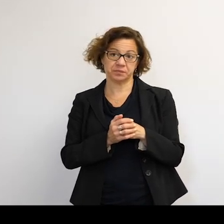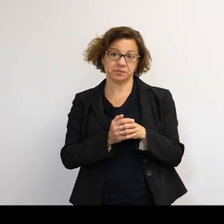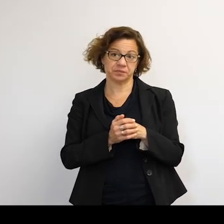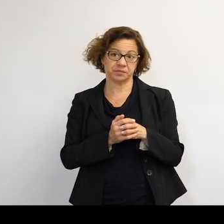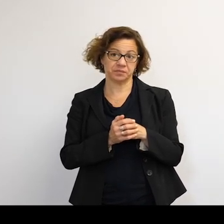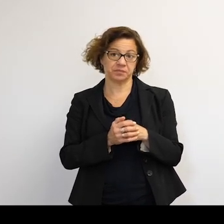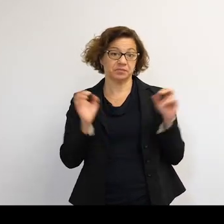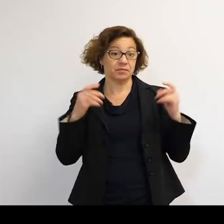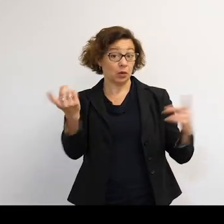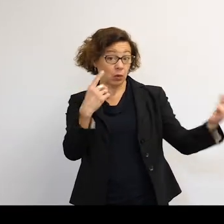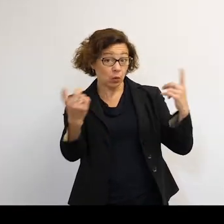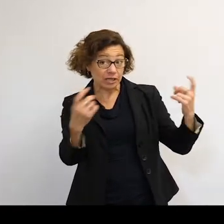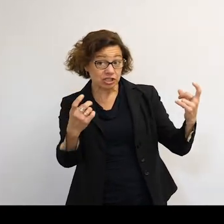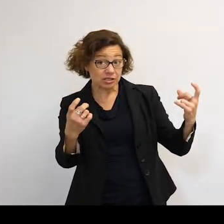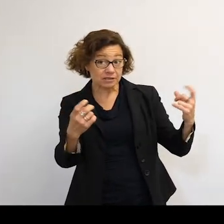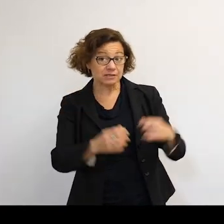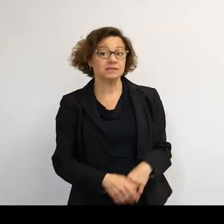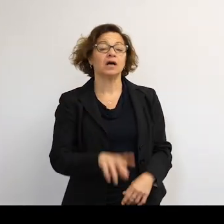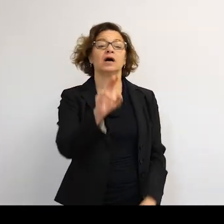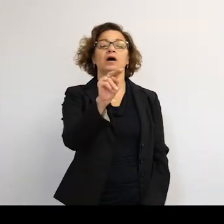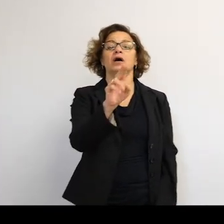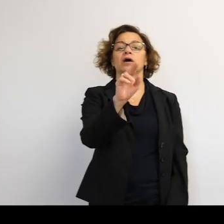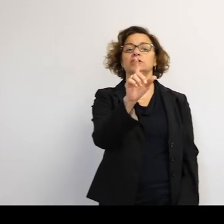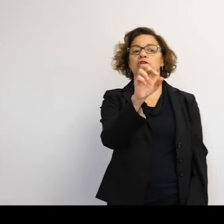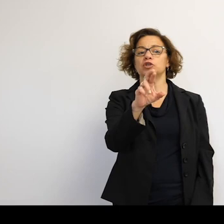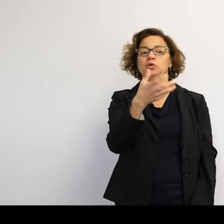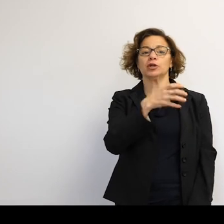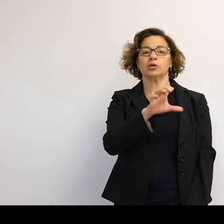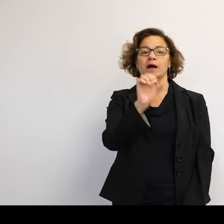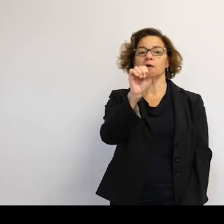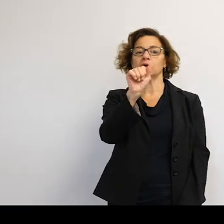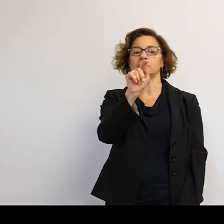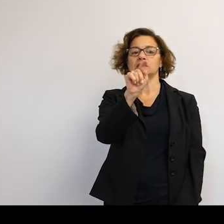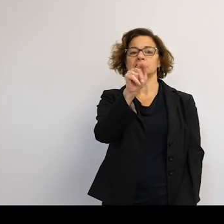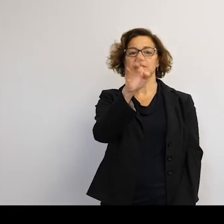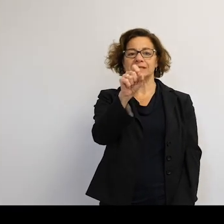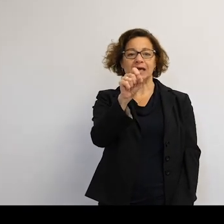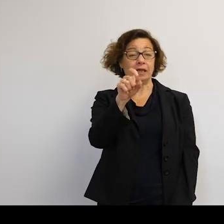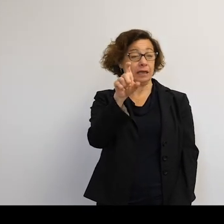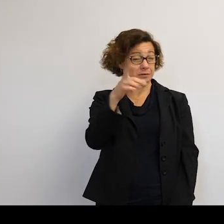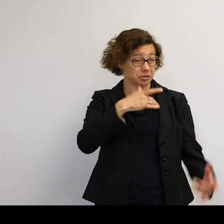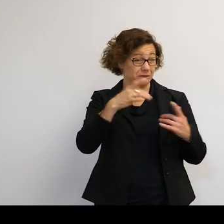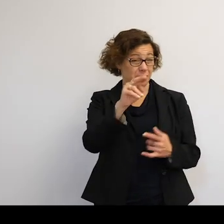OK. Questions? Are there nuclear-powered satellites that we need to be concerned about?